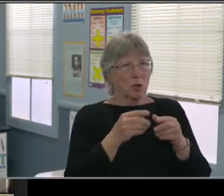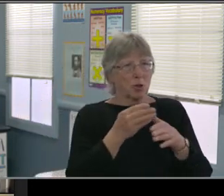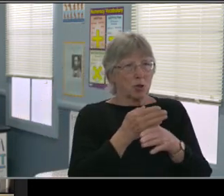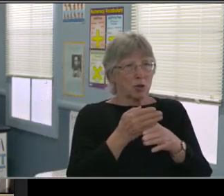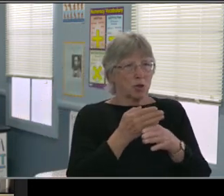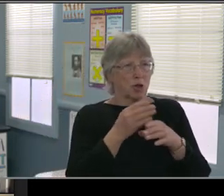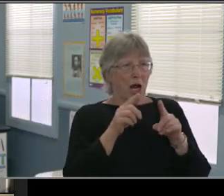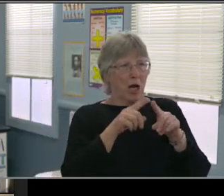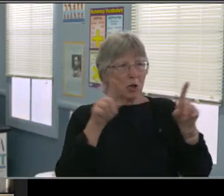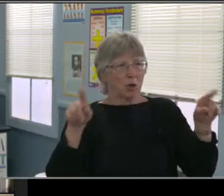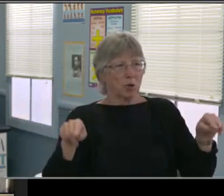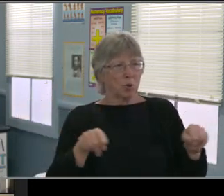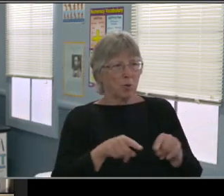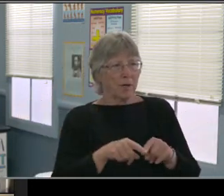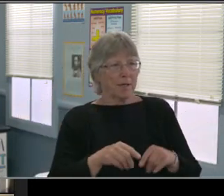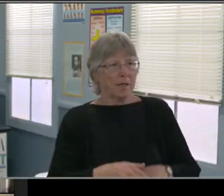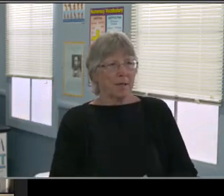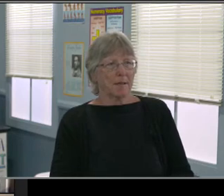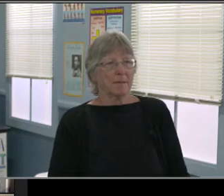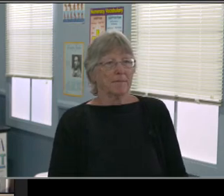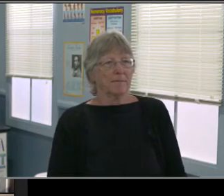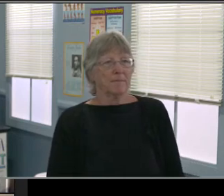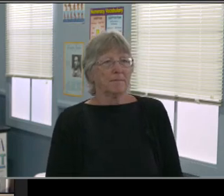are you hitting the green share screen button? Yeah.